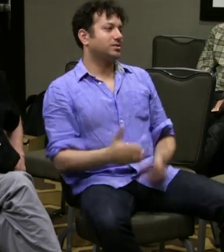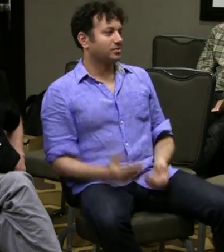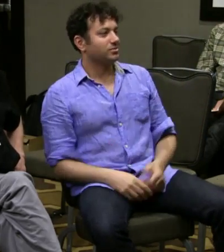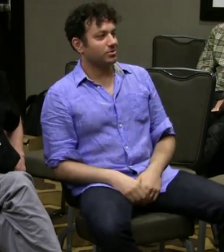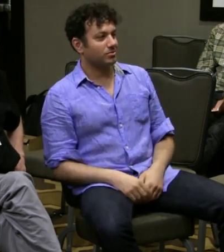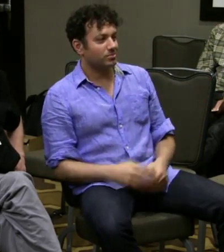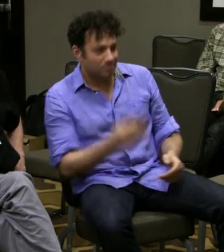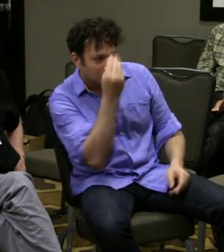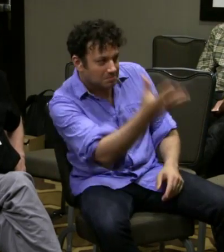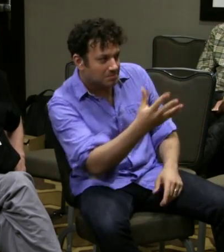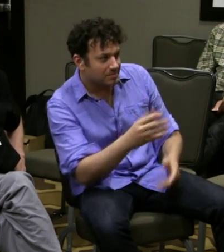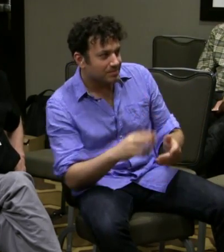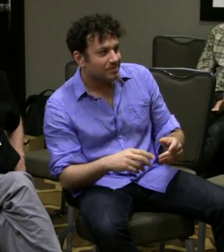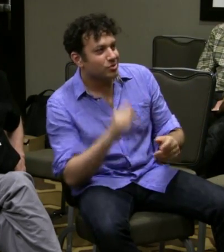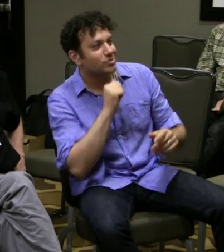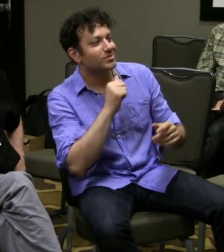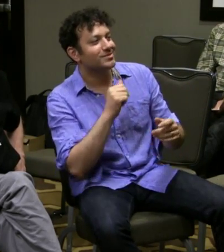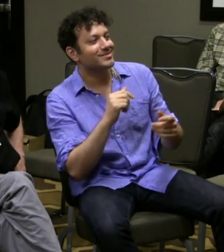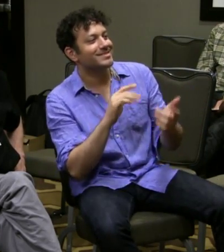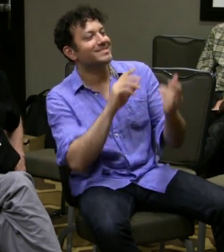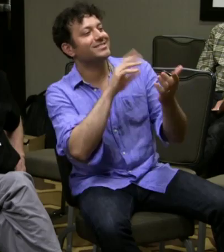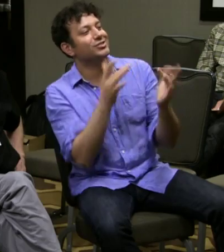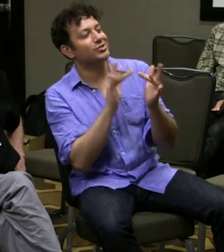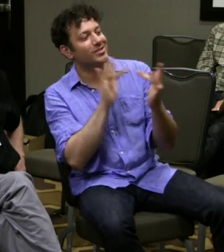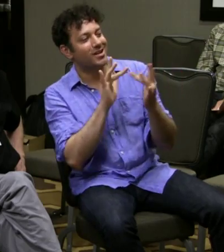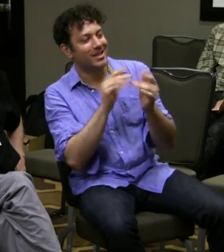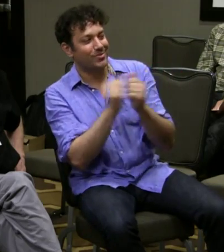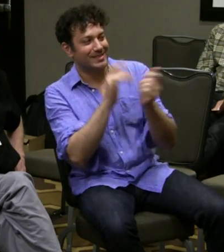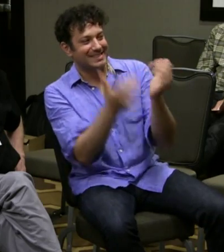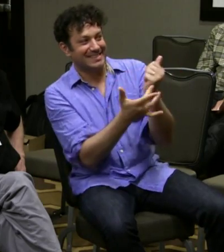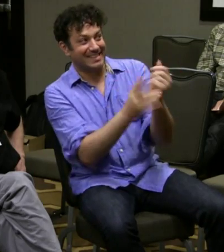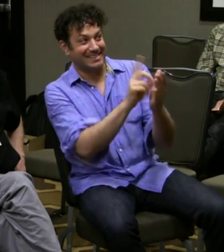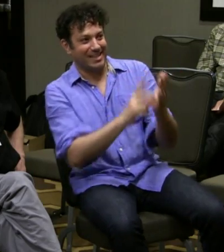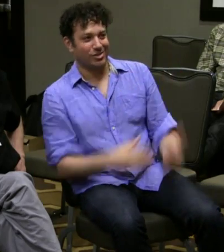It might be able to follow the action and the dialogue on the stage.